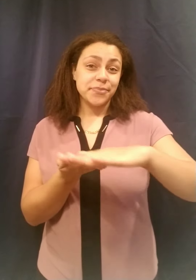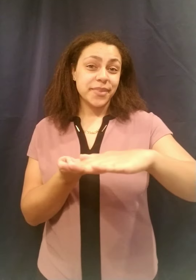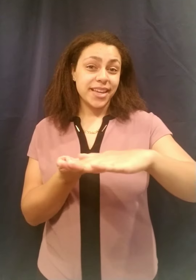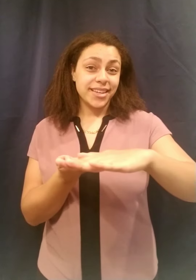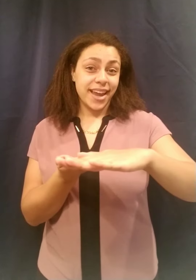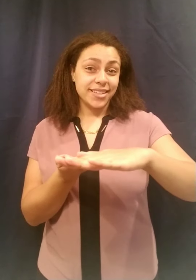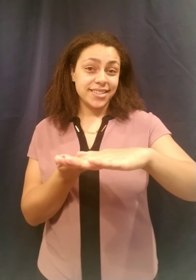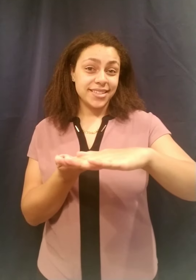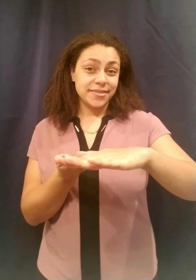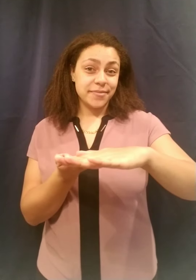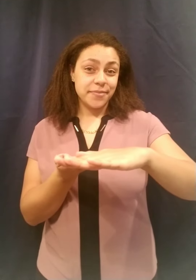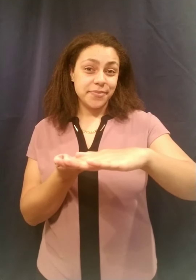Nice